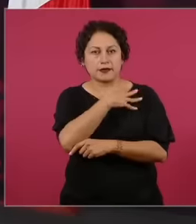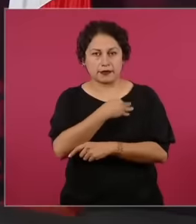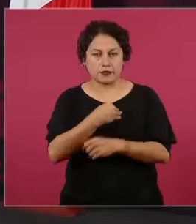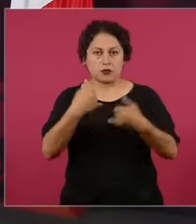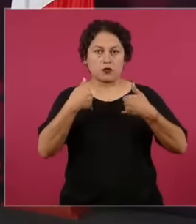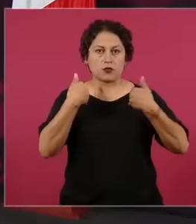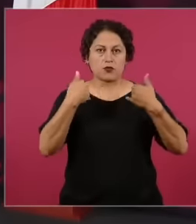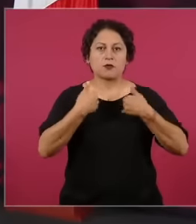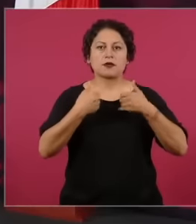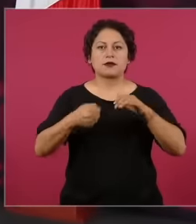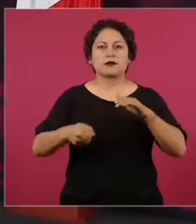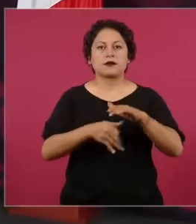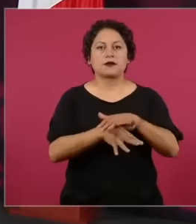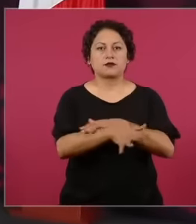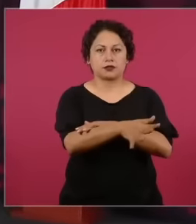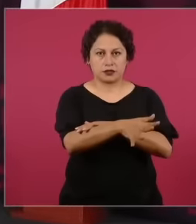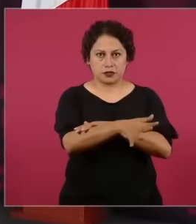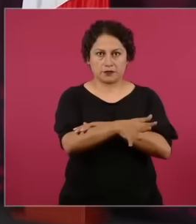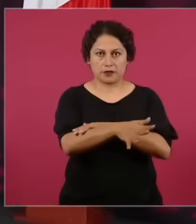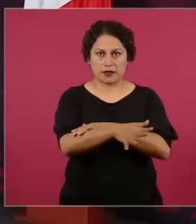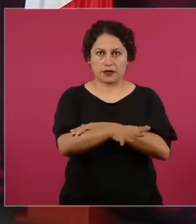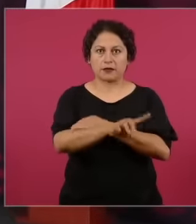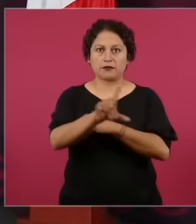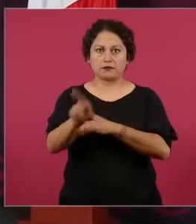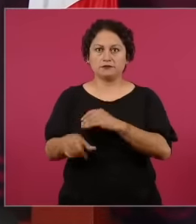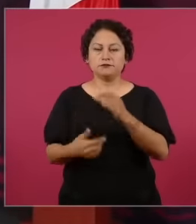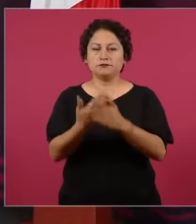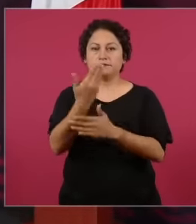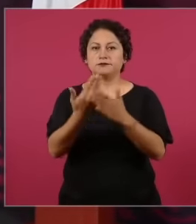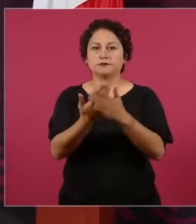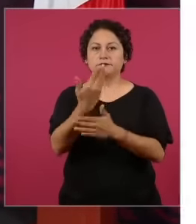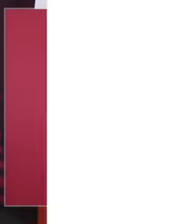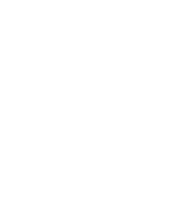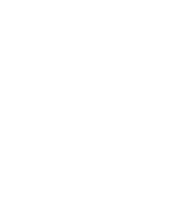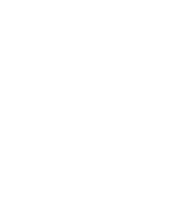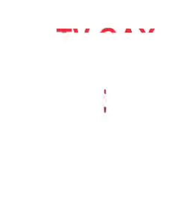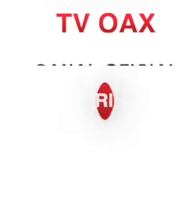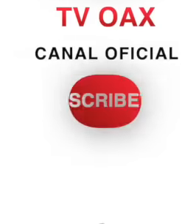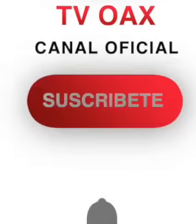morning